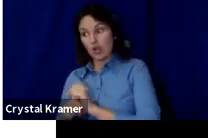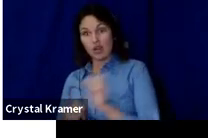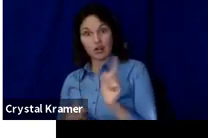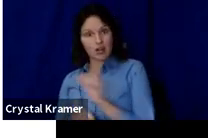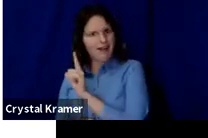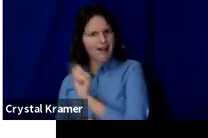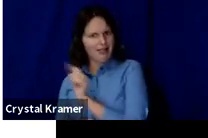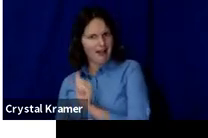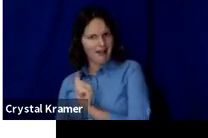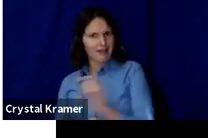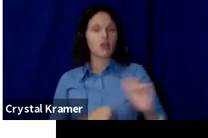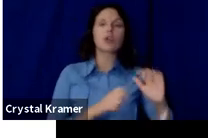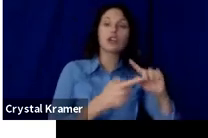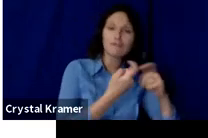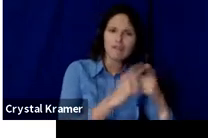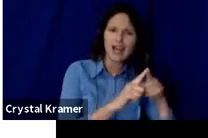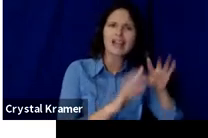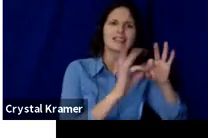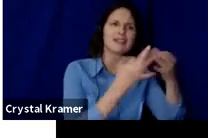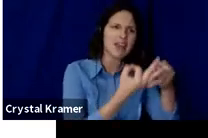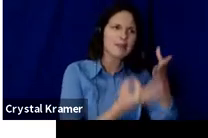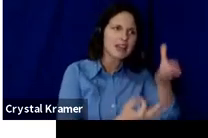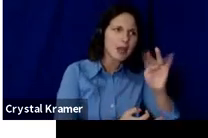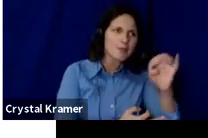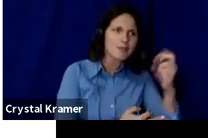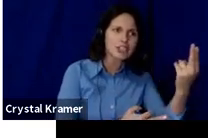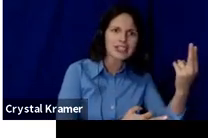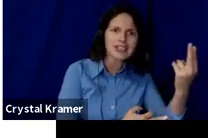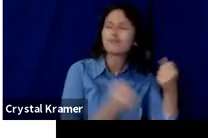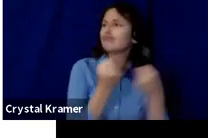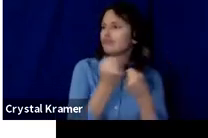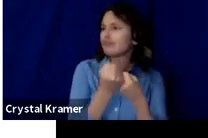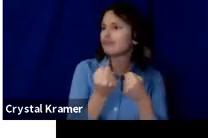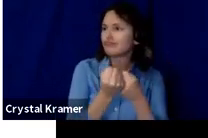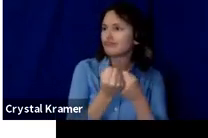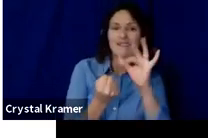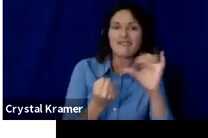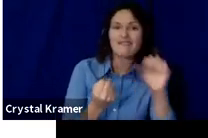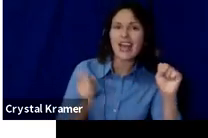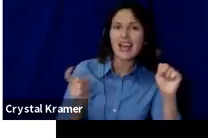You work might be created for an LA audience so you wouldn't necessarily work to your Michigan